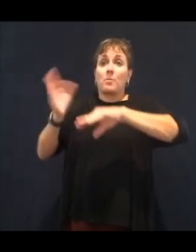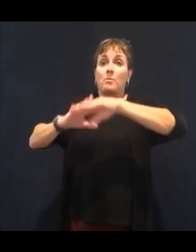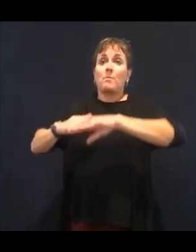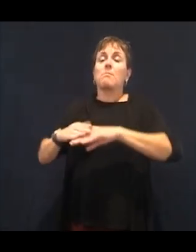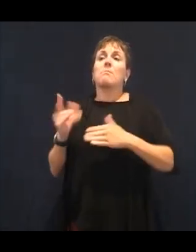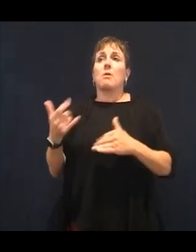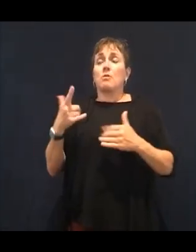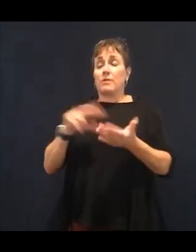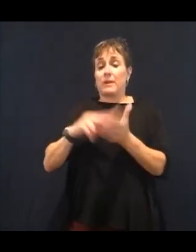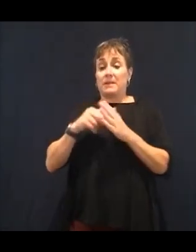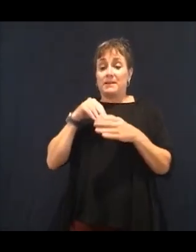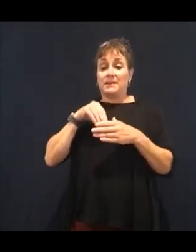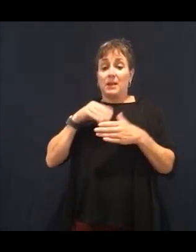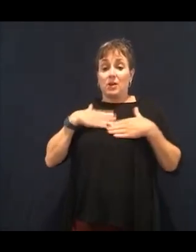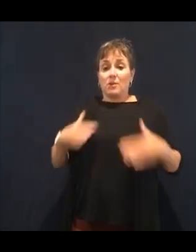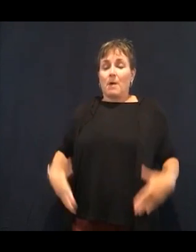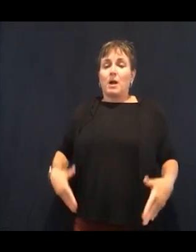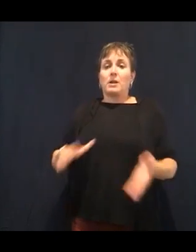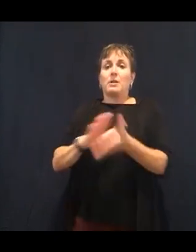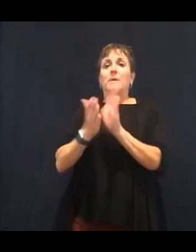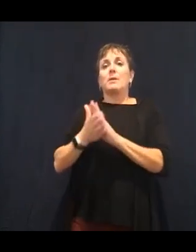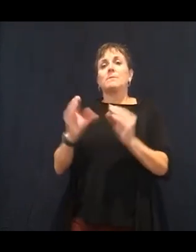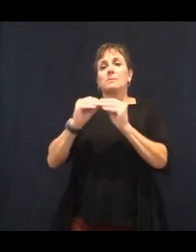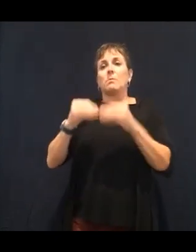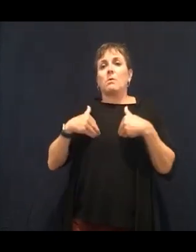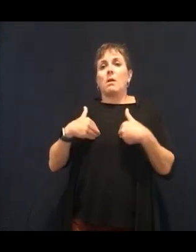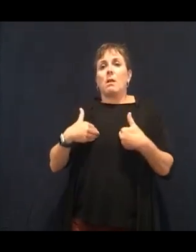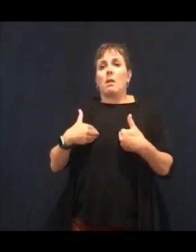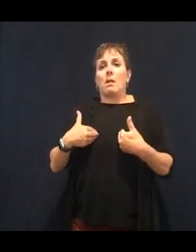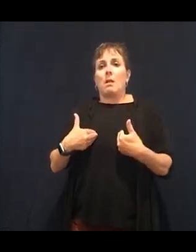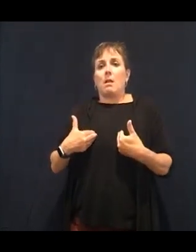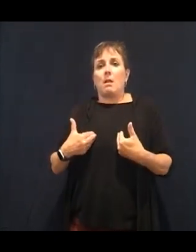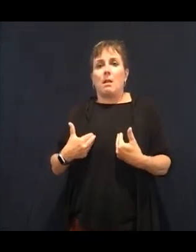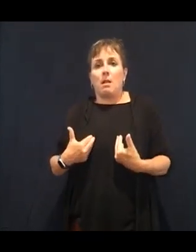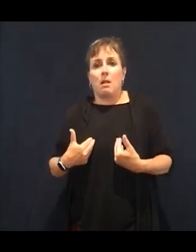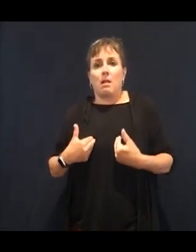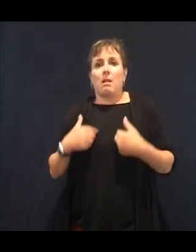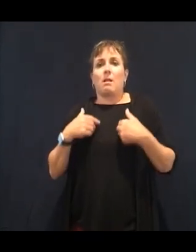us to not want to get out of bed in the morning where we're dragging all day and we're just like going